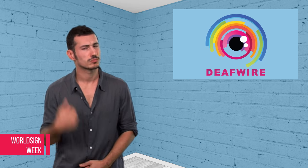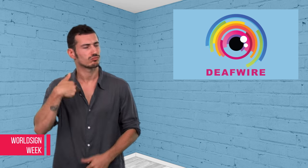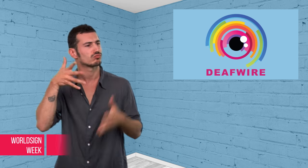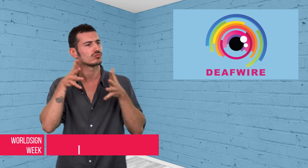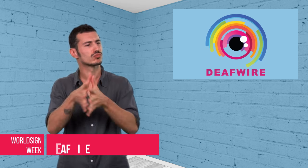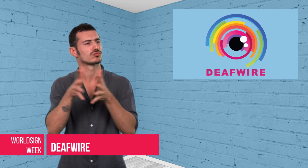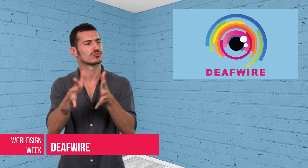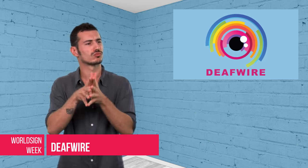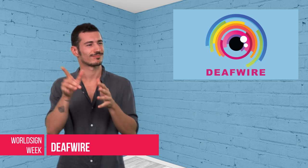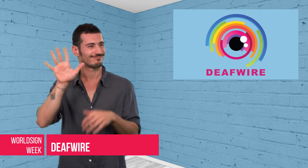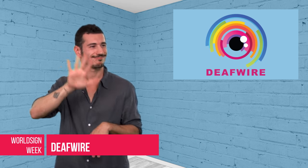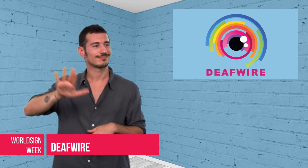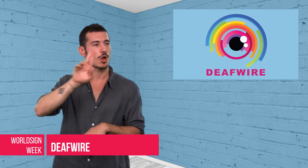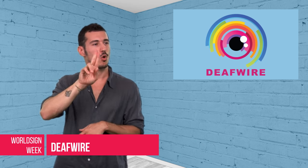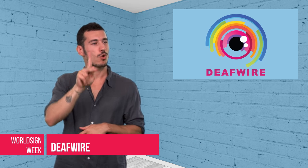Yep. A Deaf Group gets discriminated in United Kingdom.